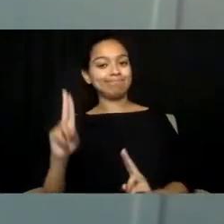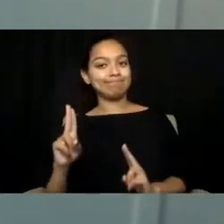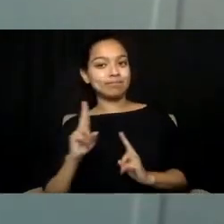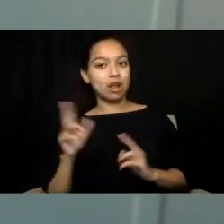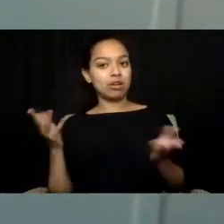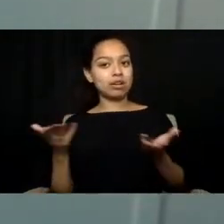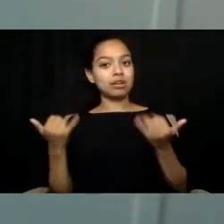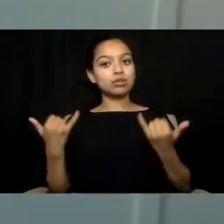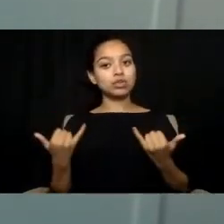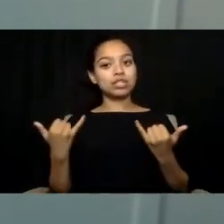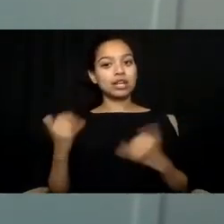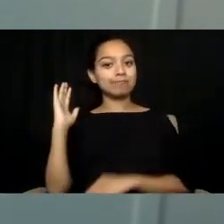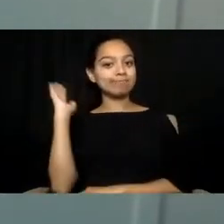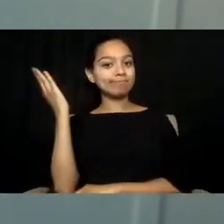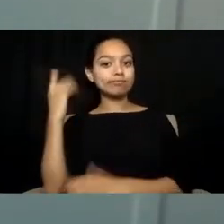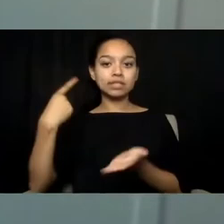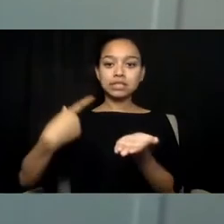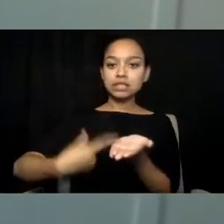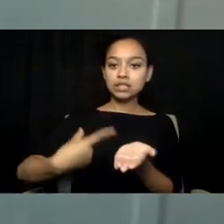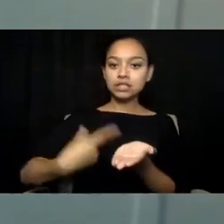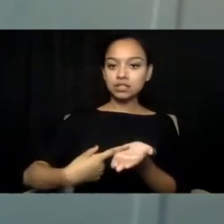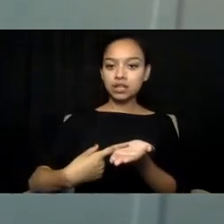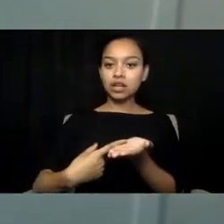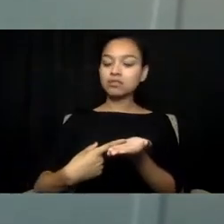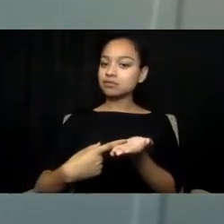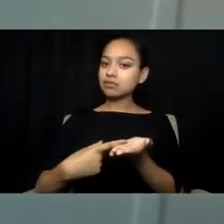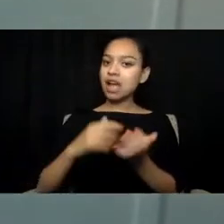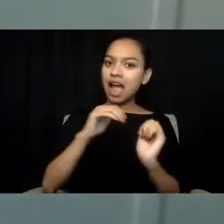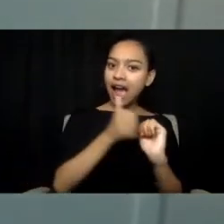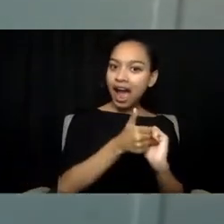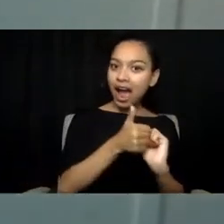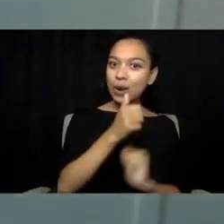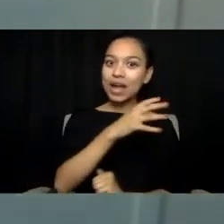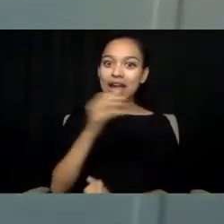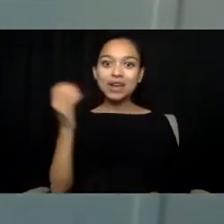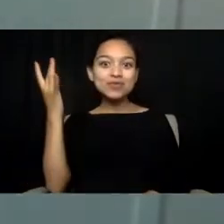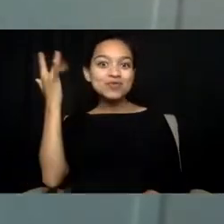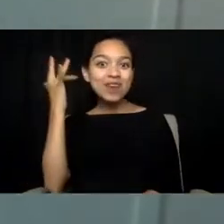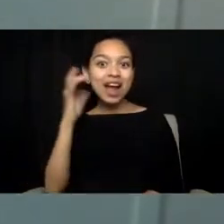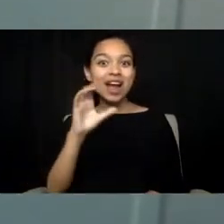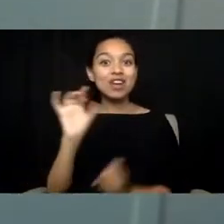to talk about how and why crisis support systems currently in place